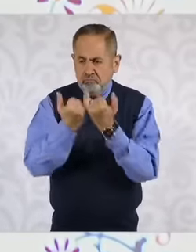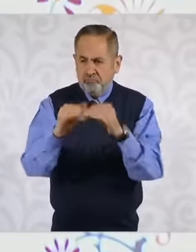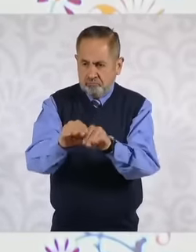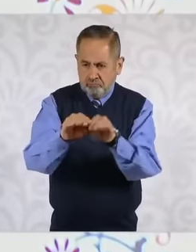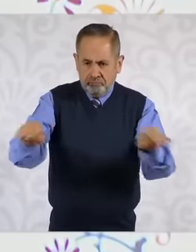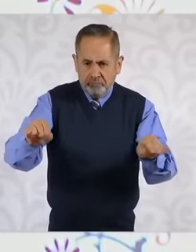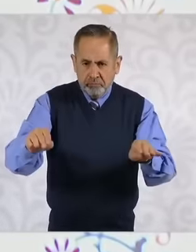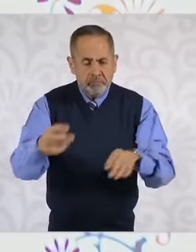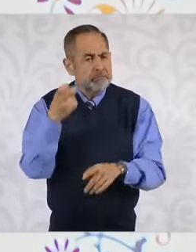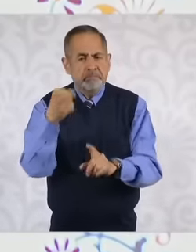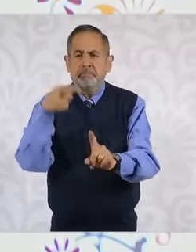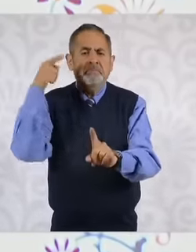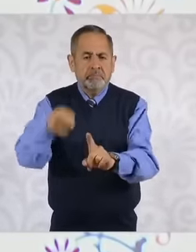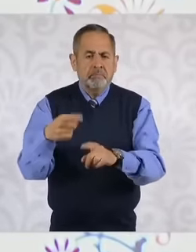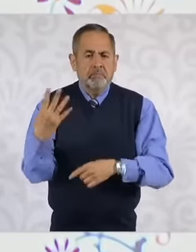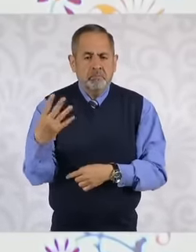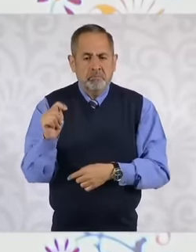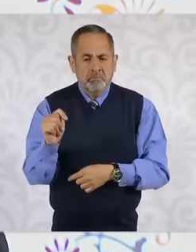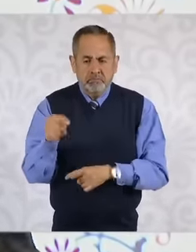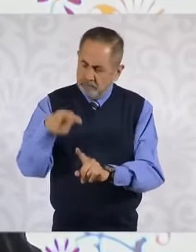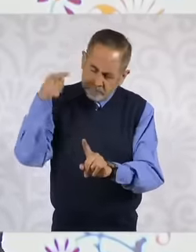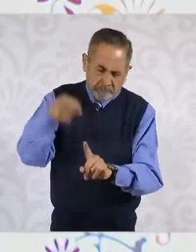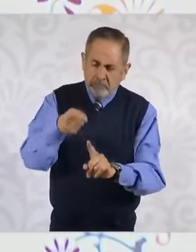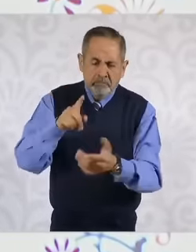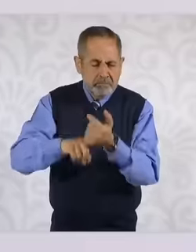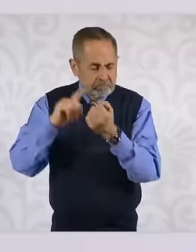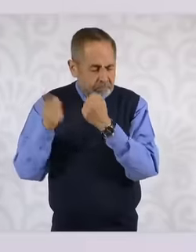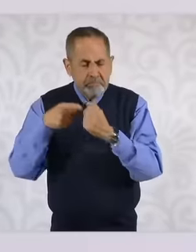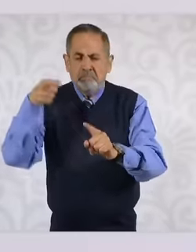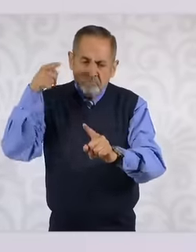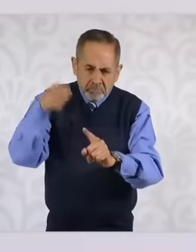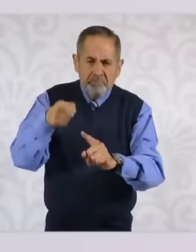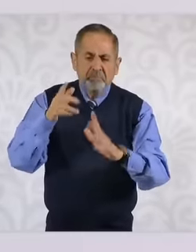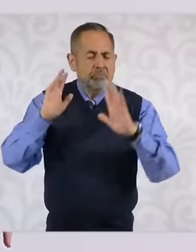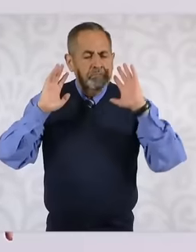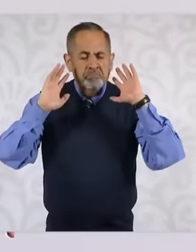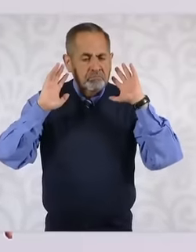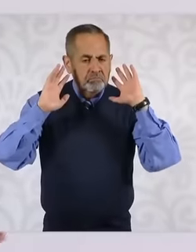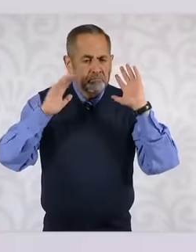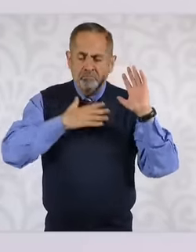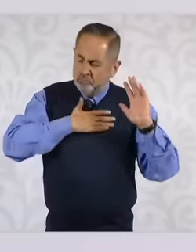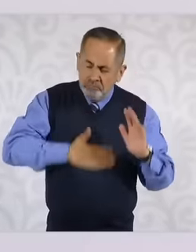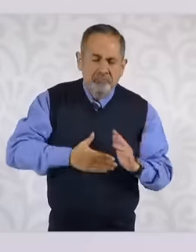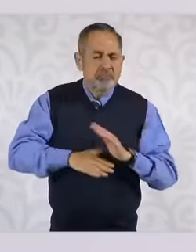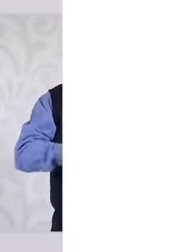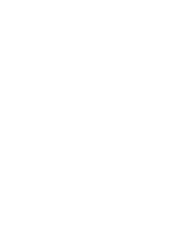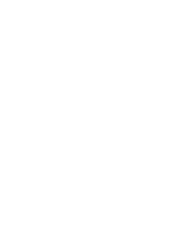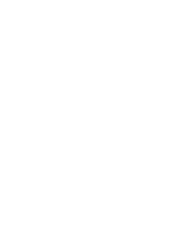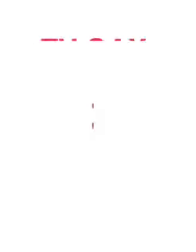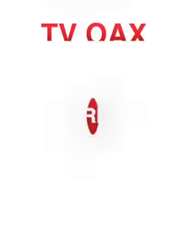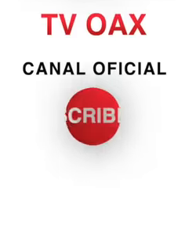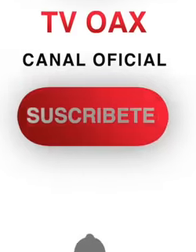That is the fourth transformation and there is some A lot of progress but it does not mean that